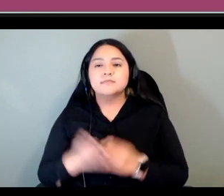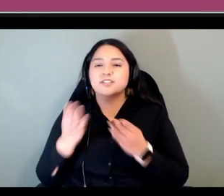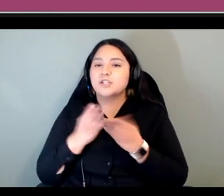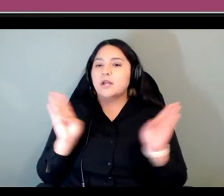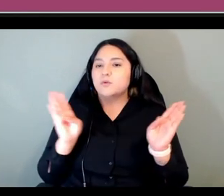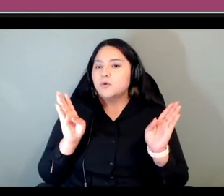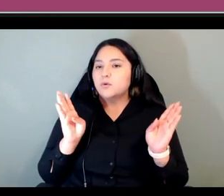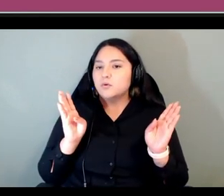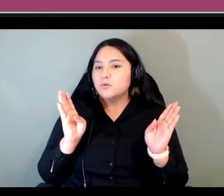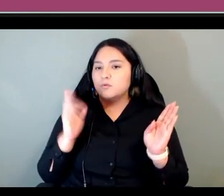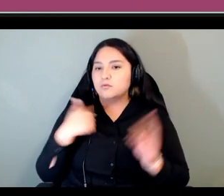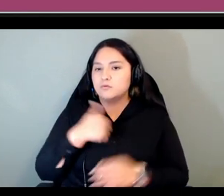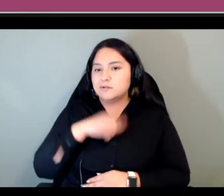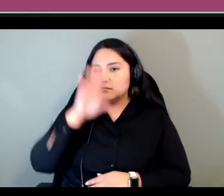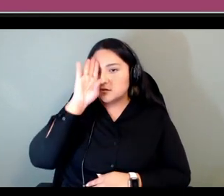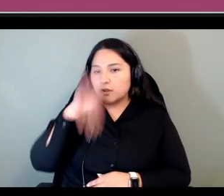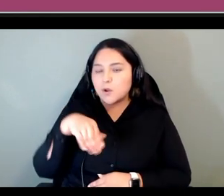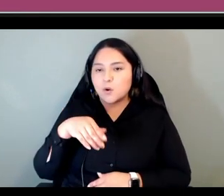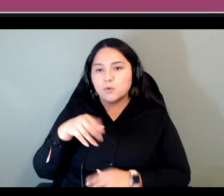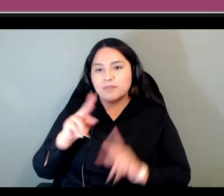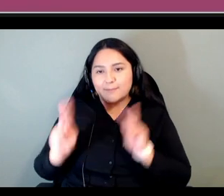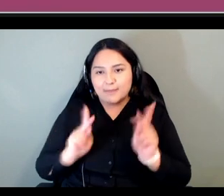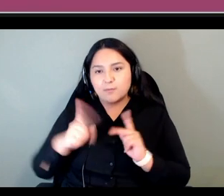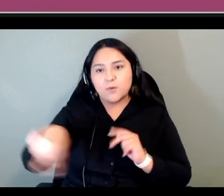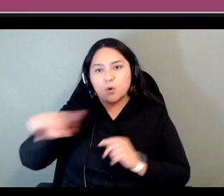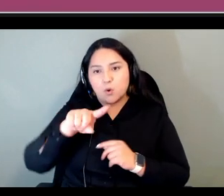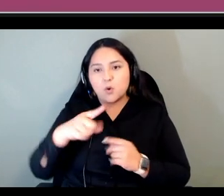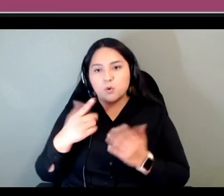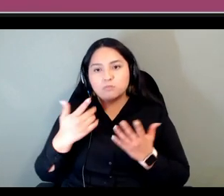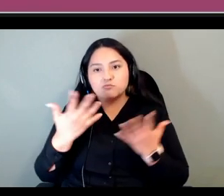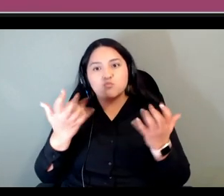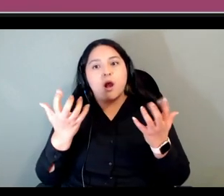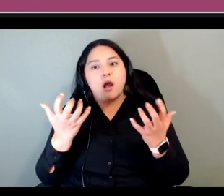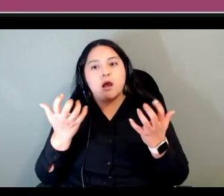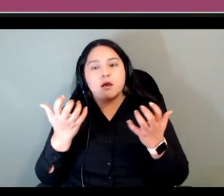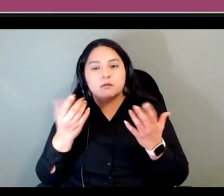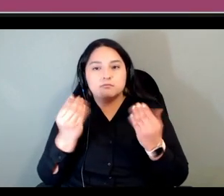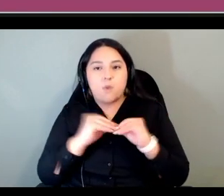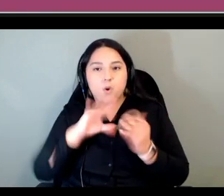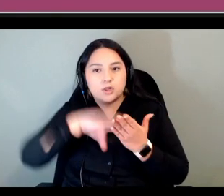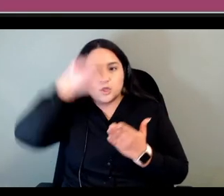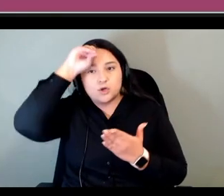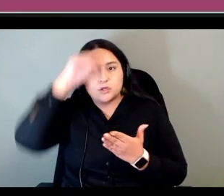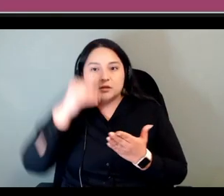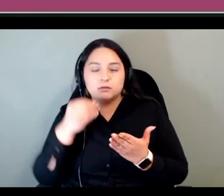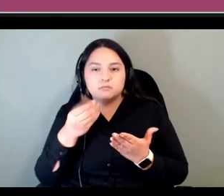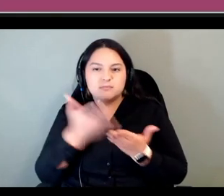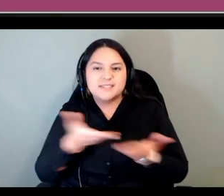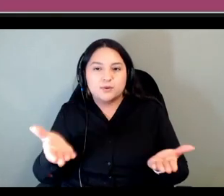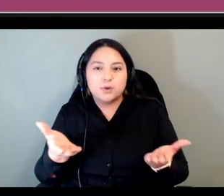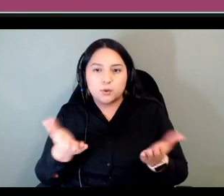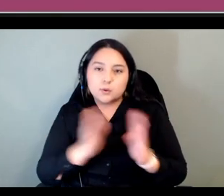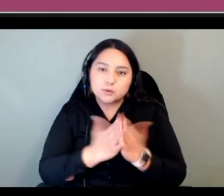been increased interest and demand also for learning materials so we were answering the